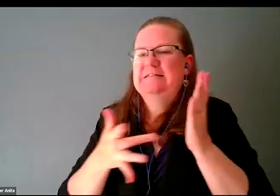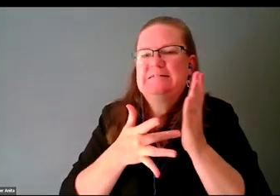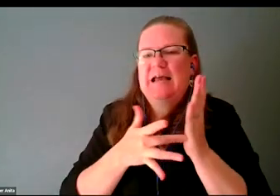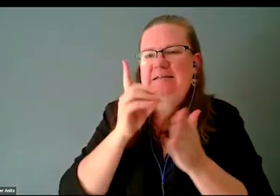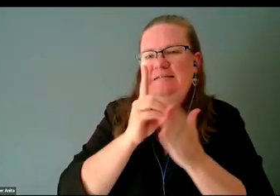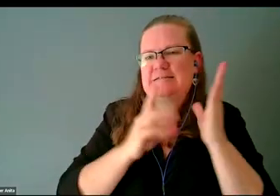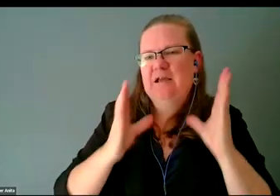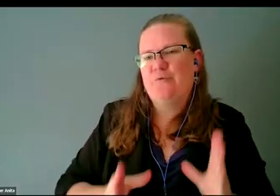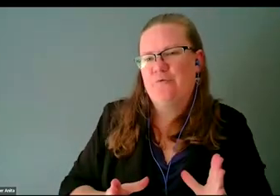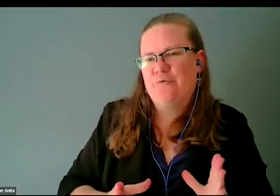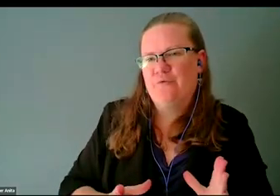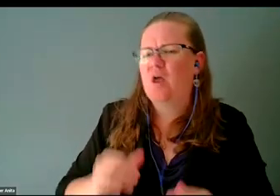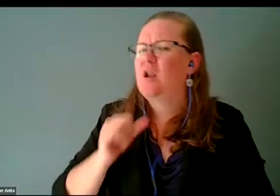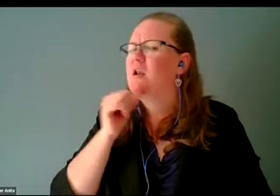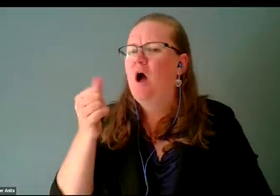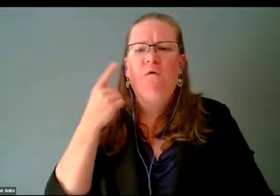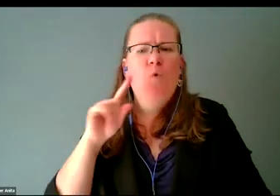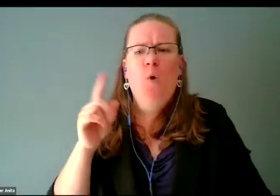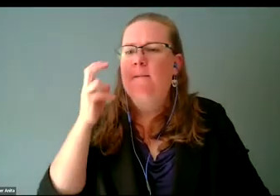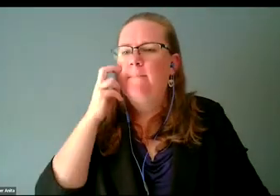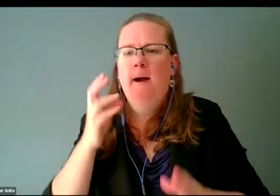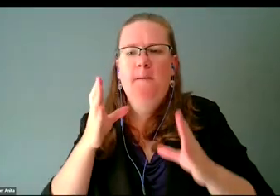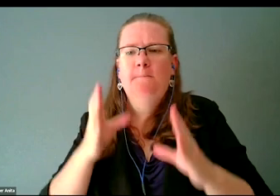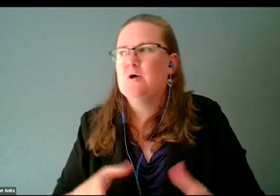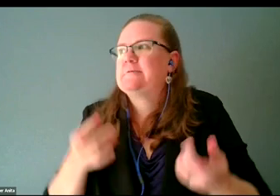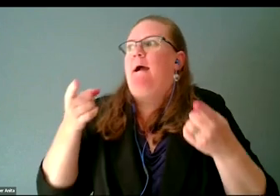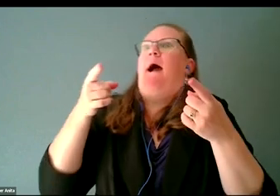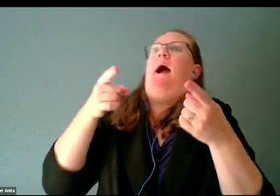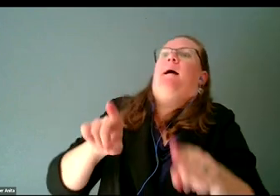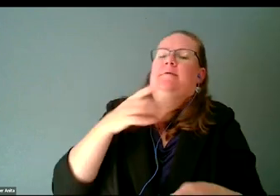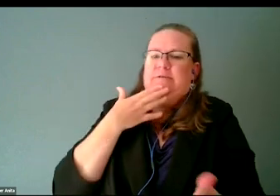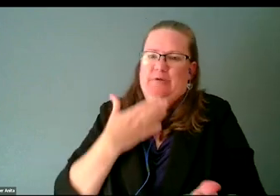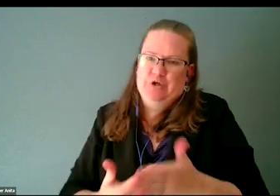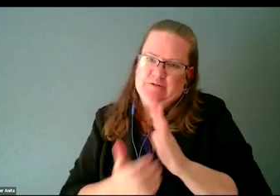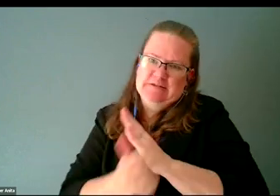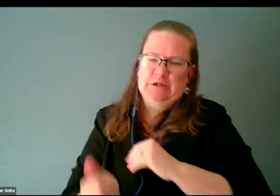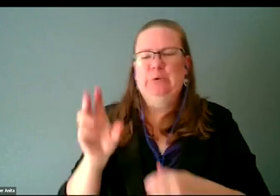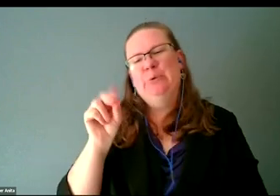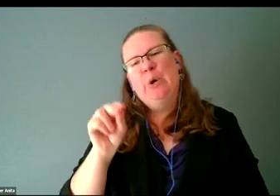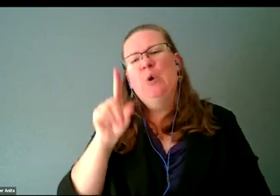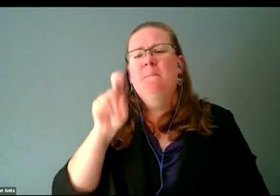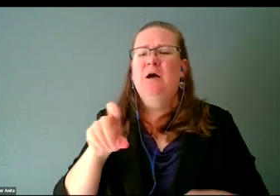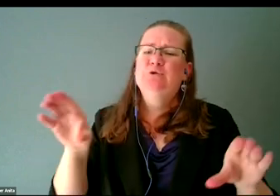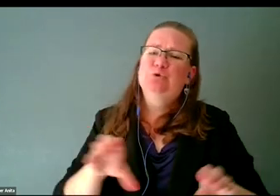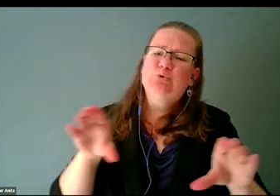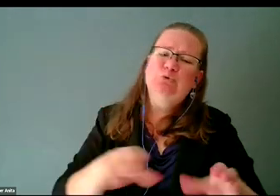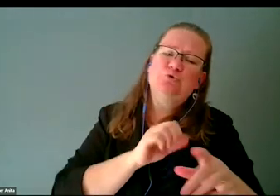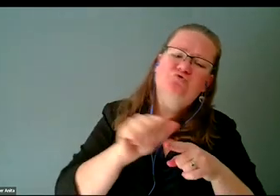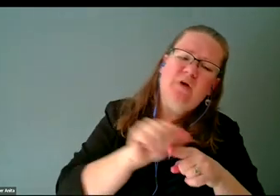not just a blind person who just happens to be really good at it. You have to have gone through the training, go through school, all of this stuff.